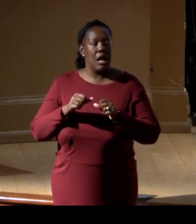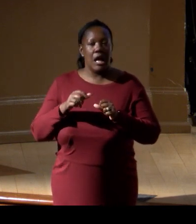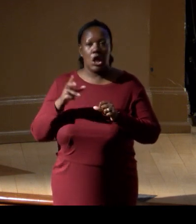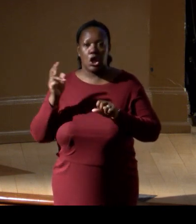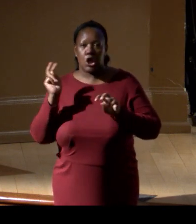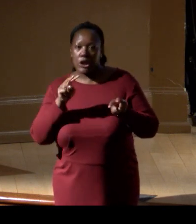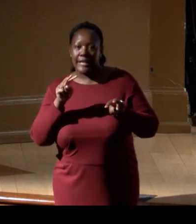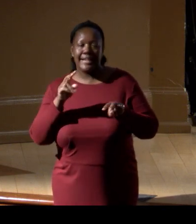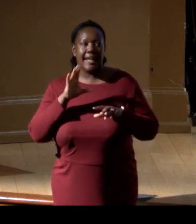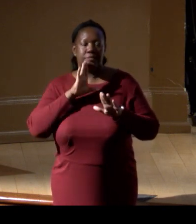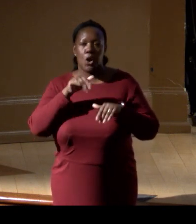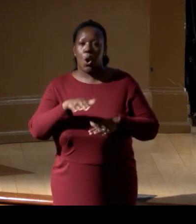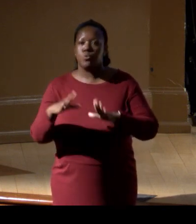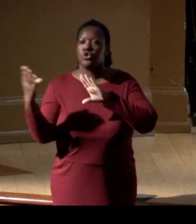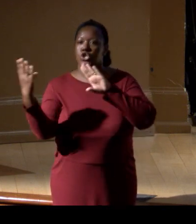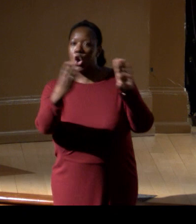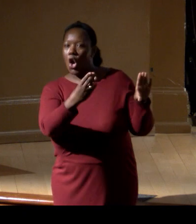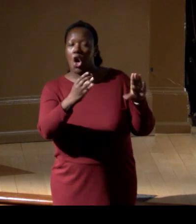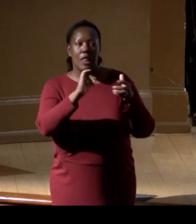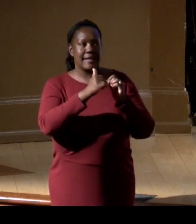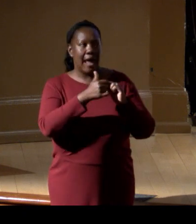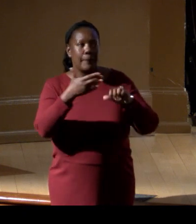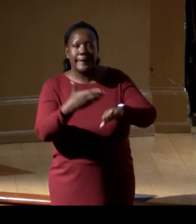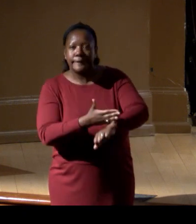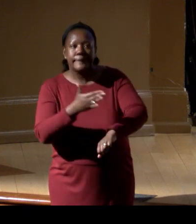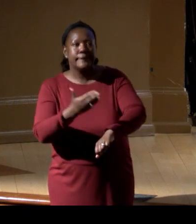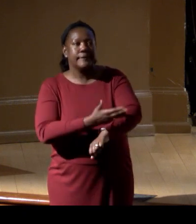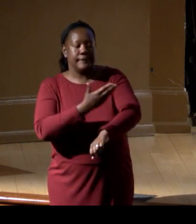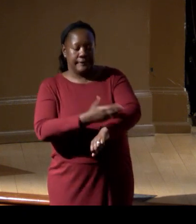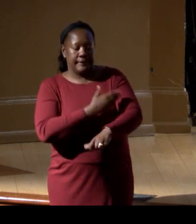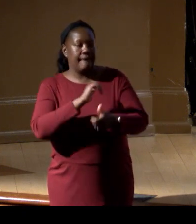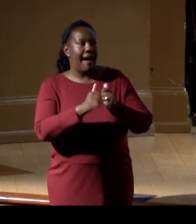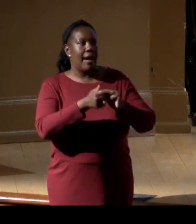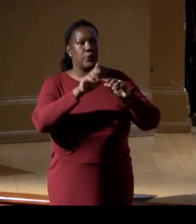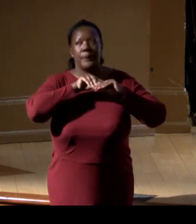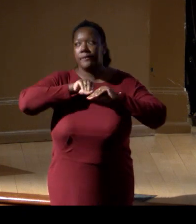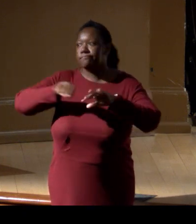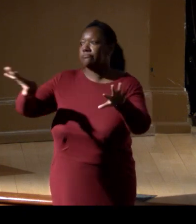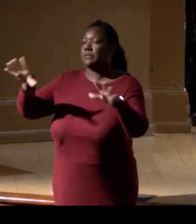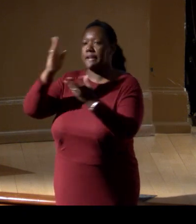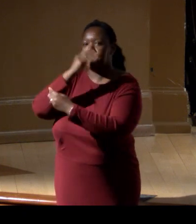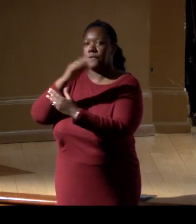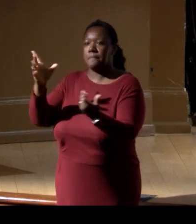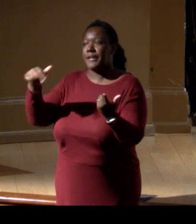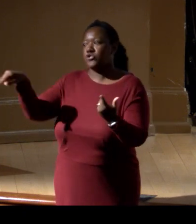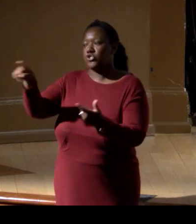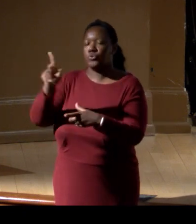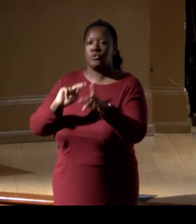We are looking at how we transmit information to the public, and I think you go much far outside of this room,